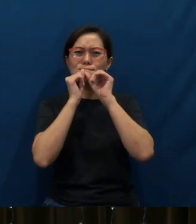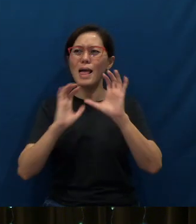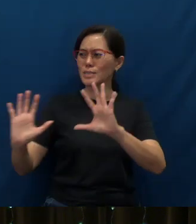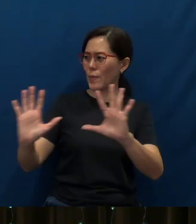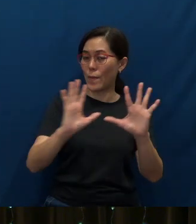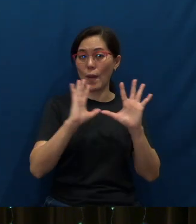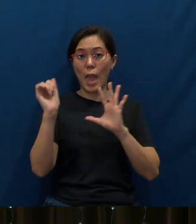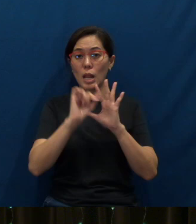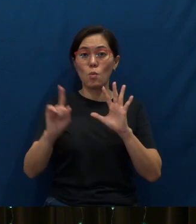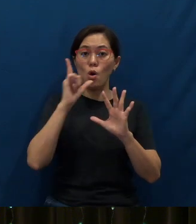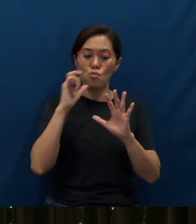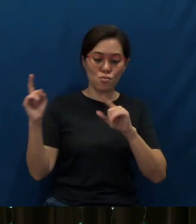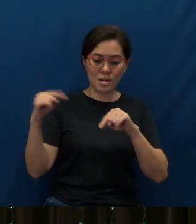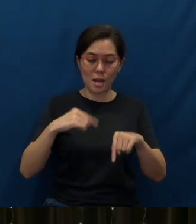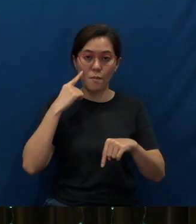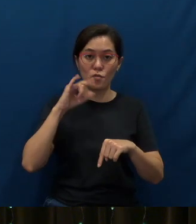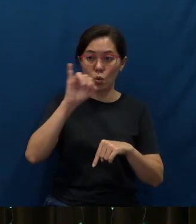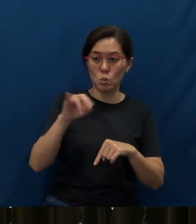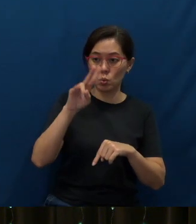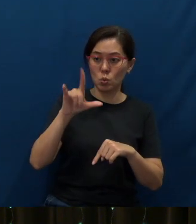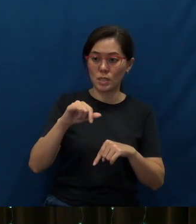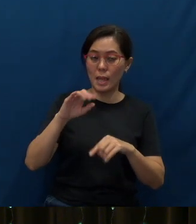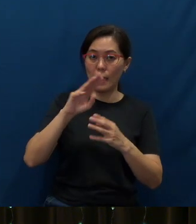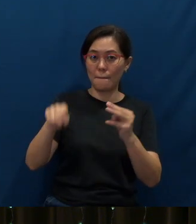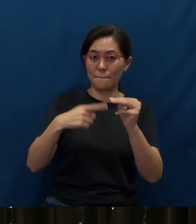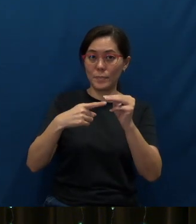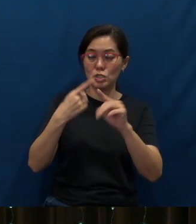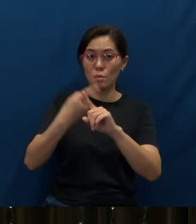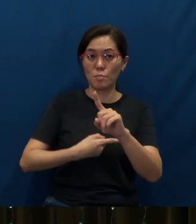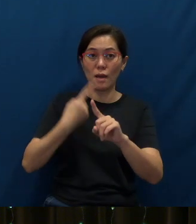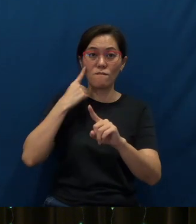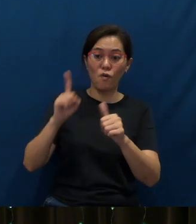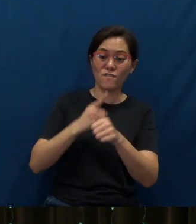For anyone who attends this July Missions Month combined service for the first time,